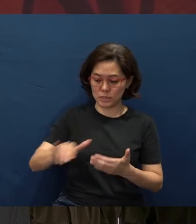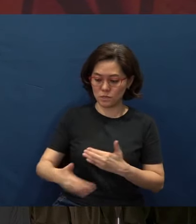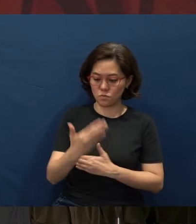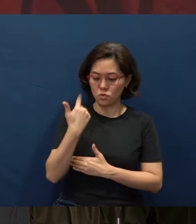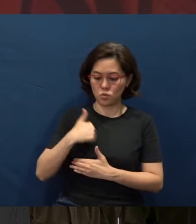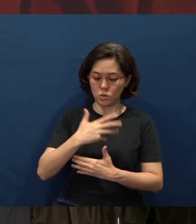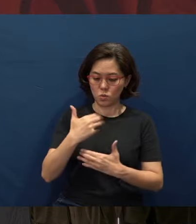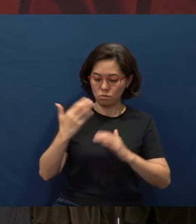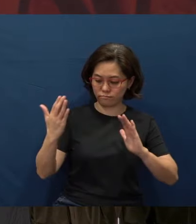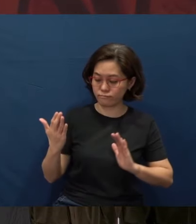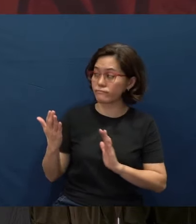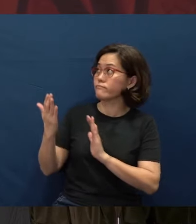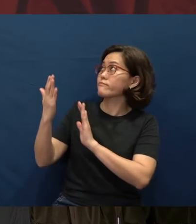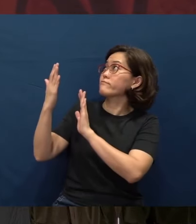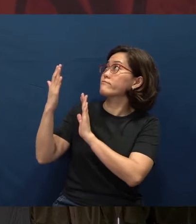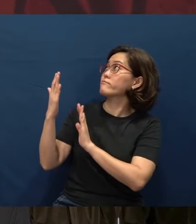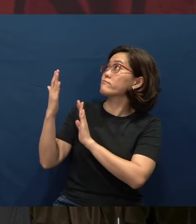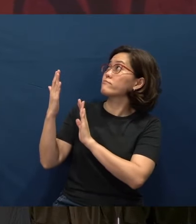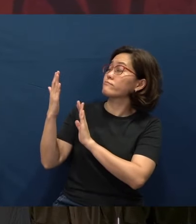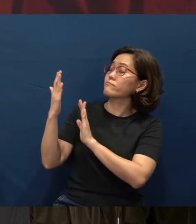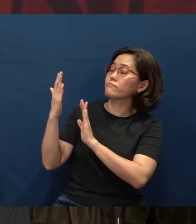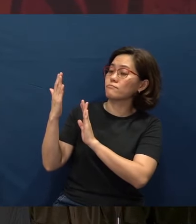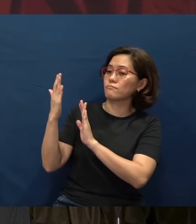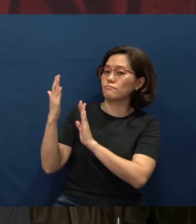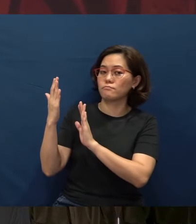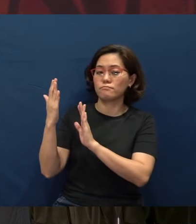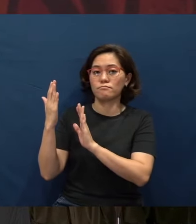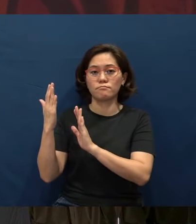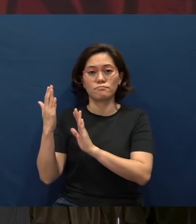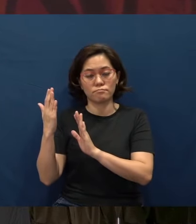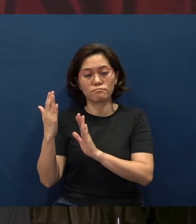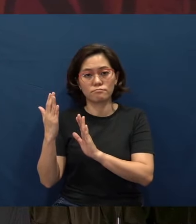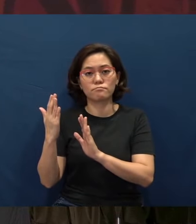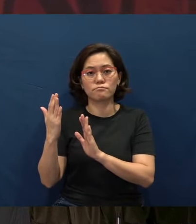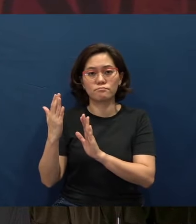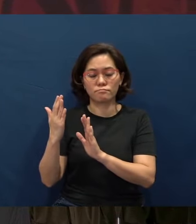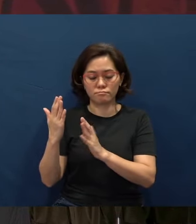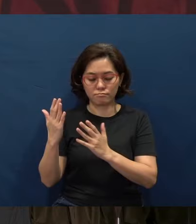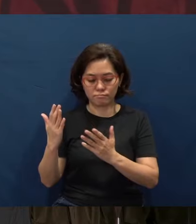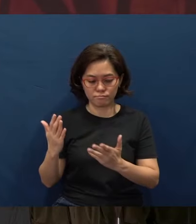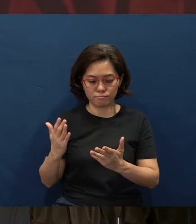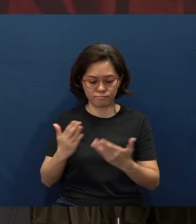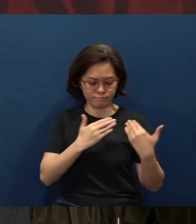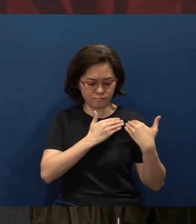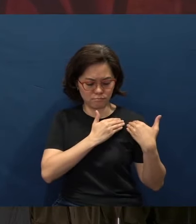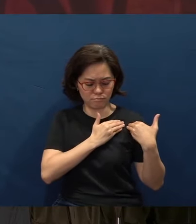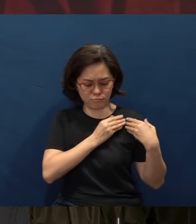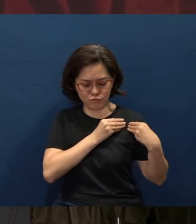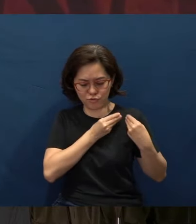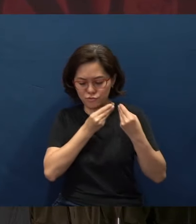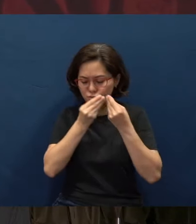and just lay our burdens upon You as we remember